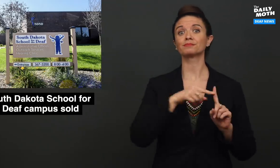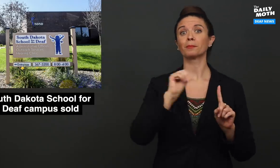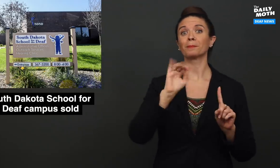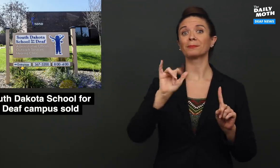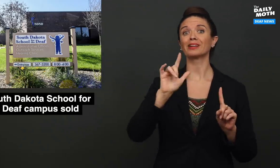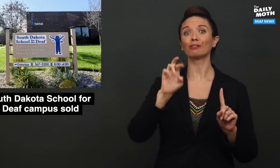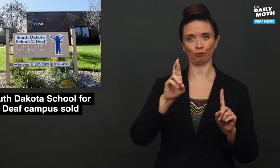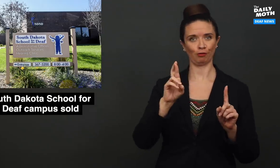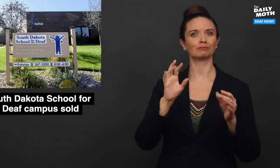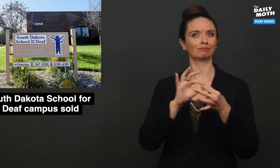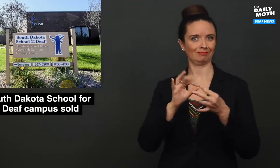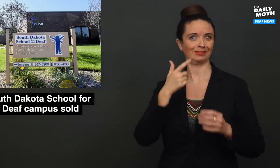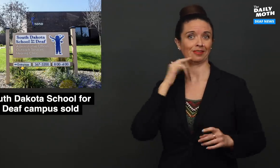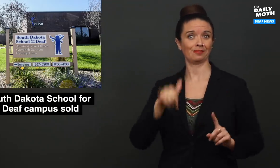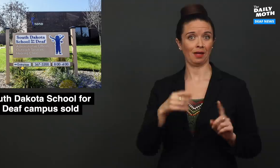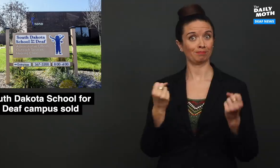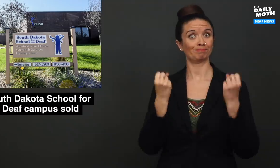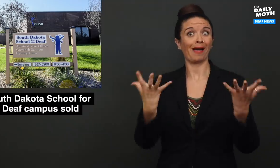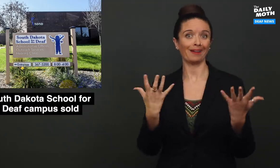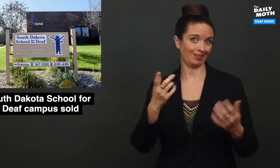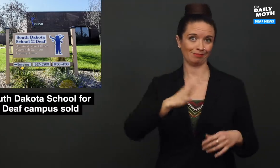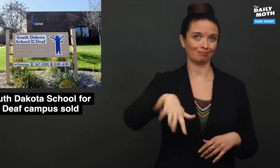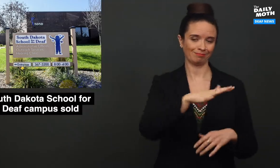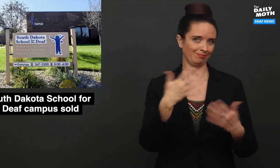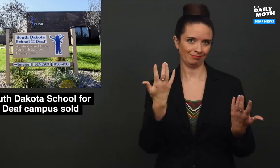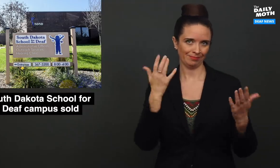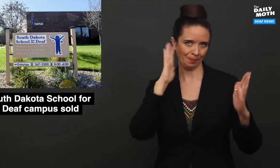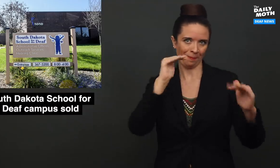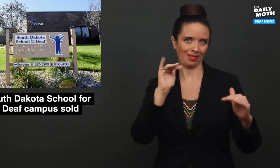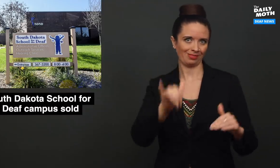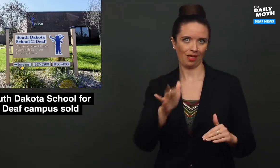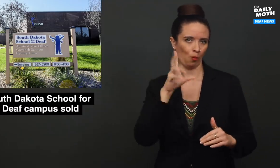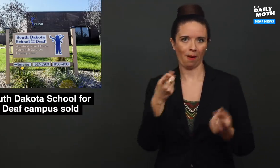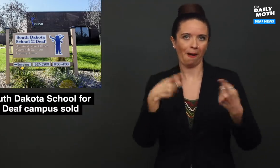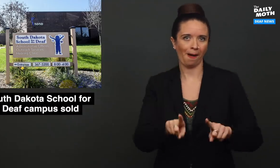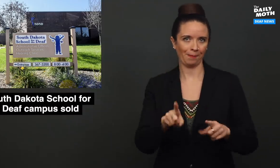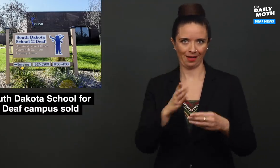However, Miller mentioned that many expected this to happen